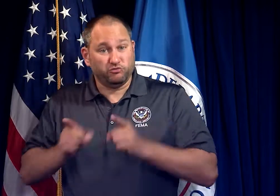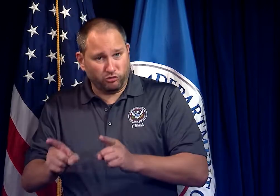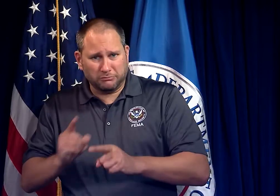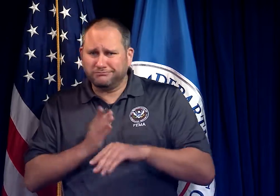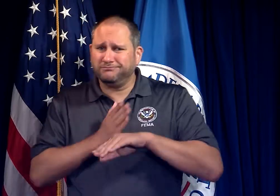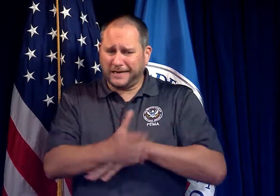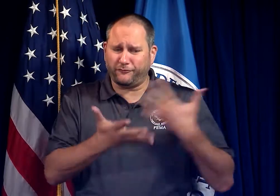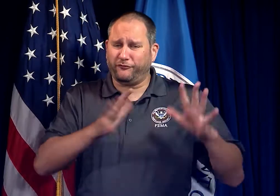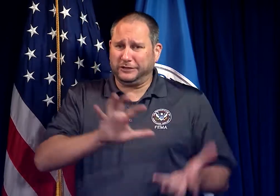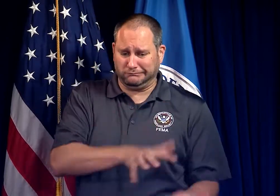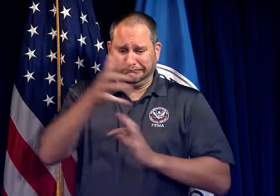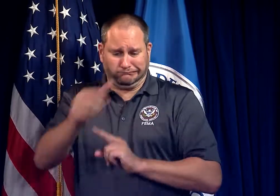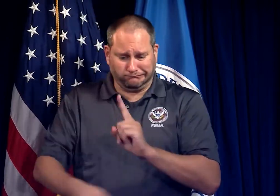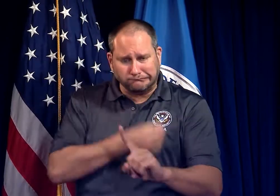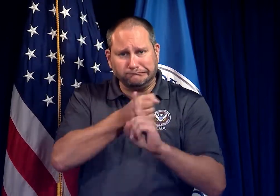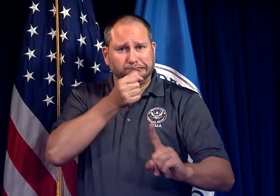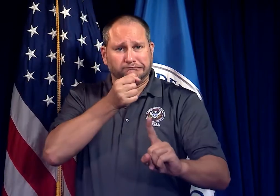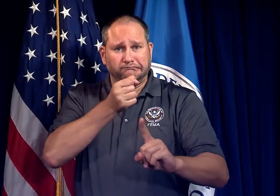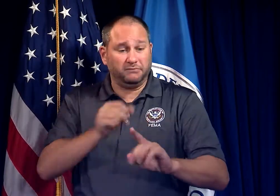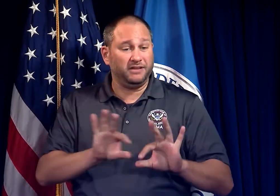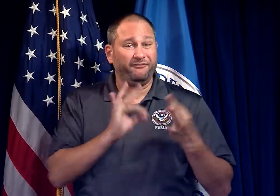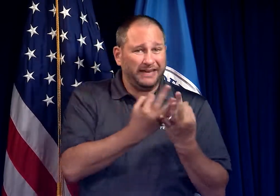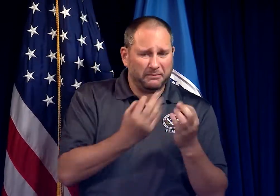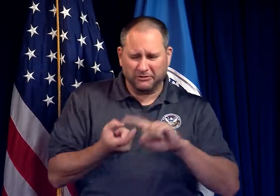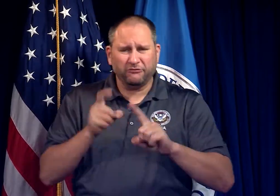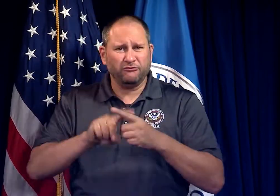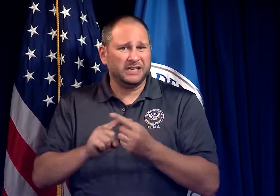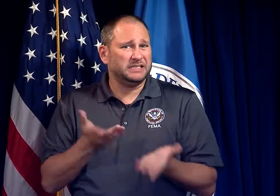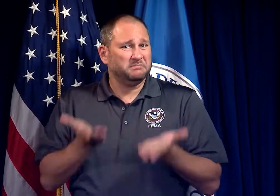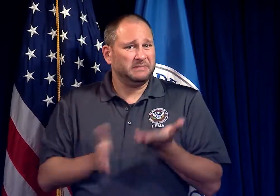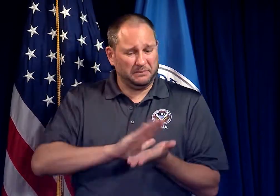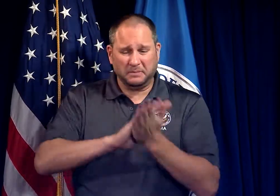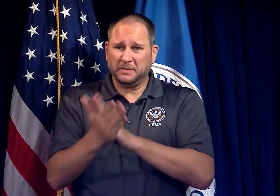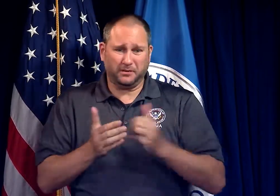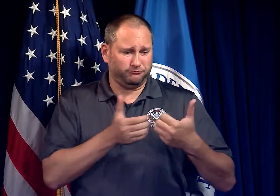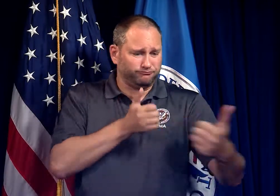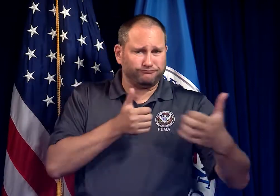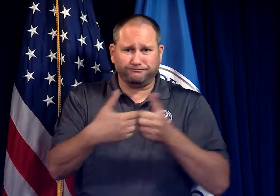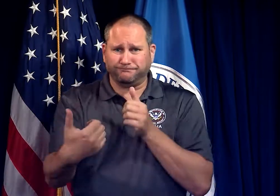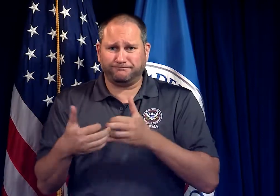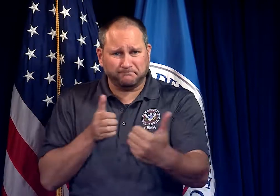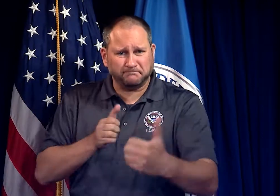Family and friends may be separated during and after a disaster.